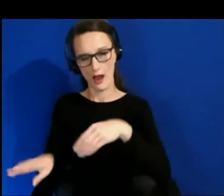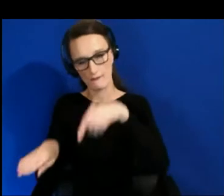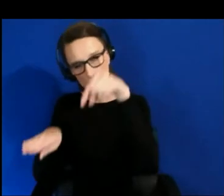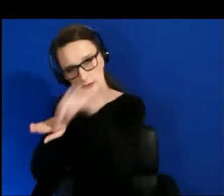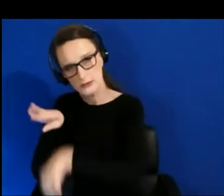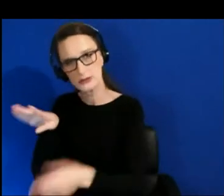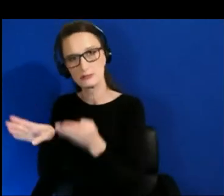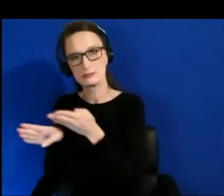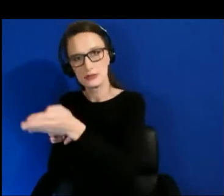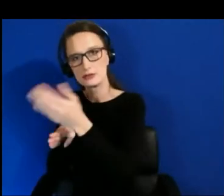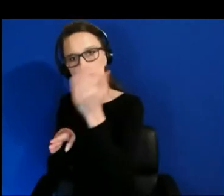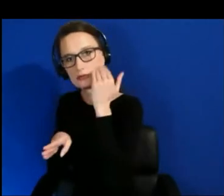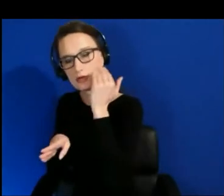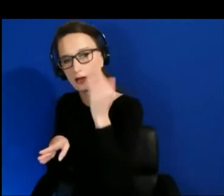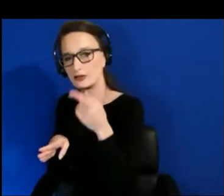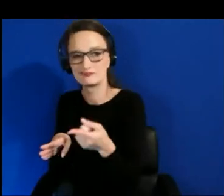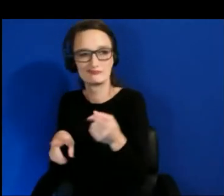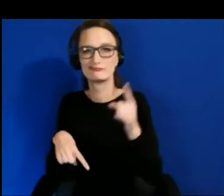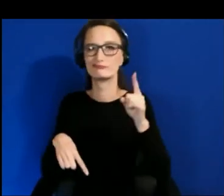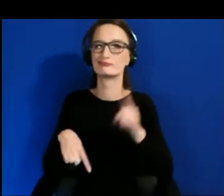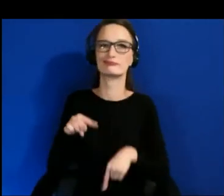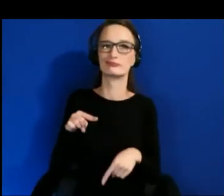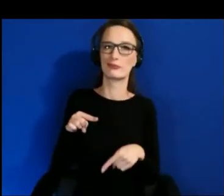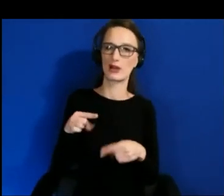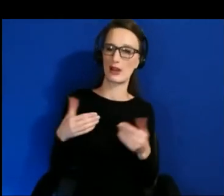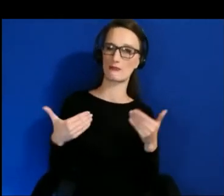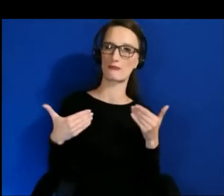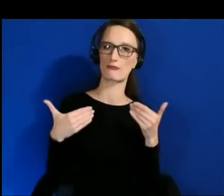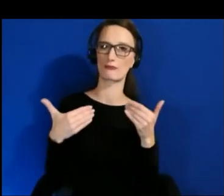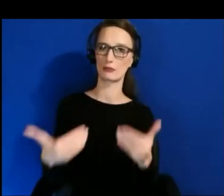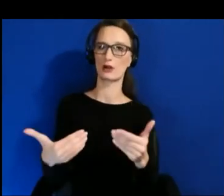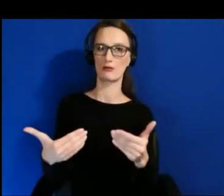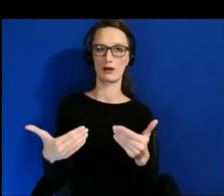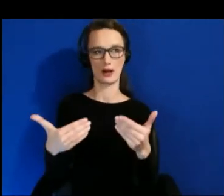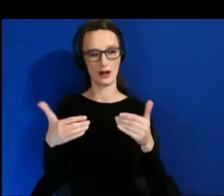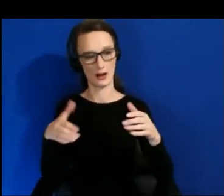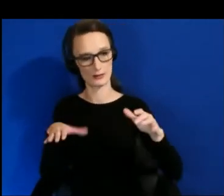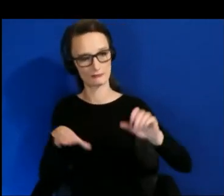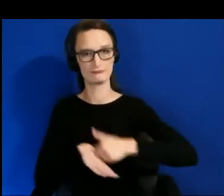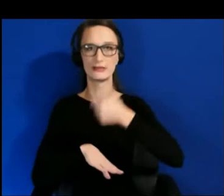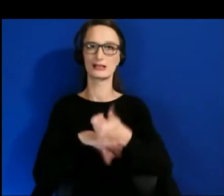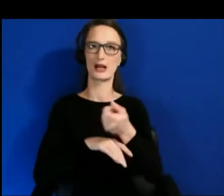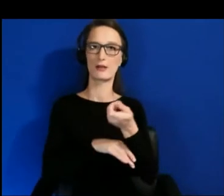to be able to execute XR at its greatest capacity.